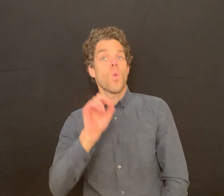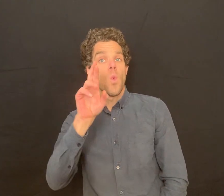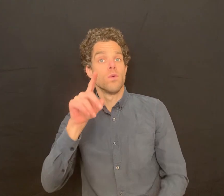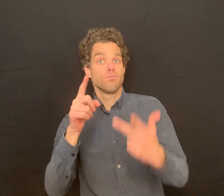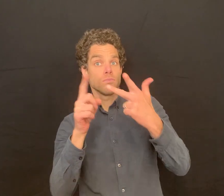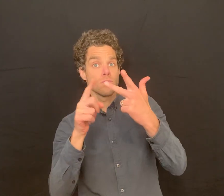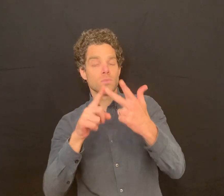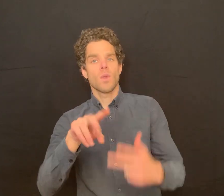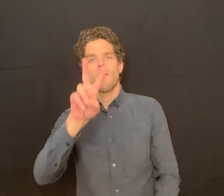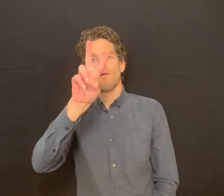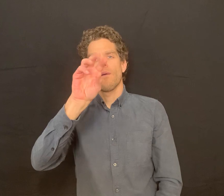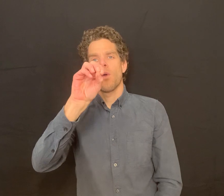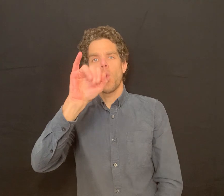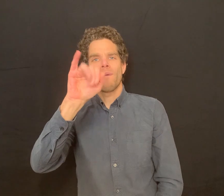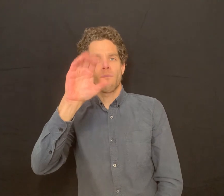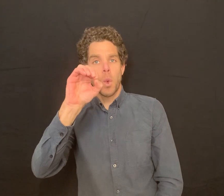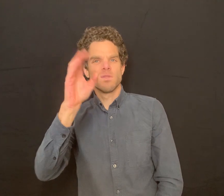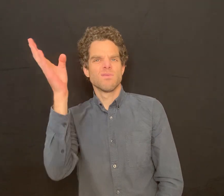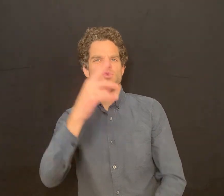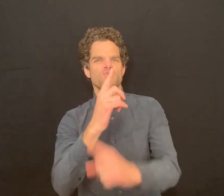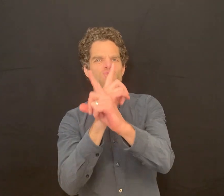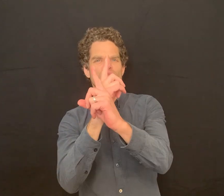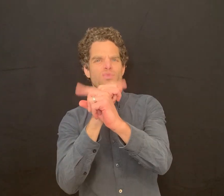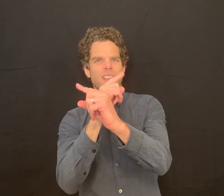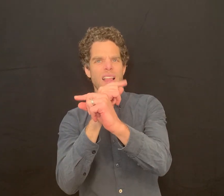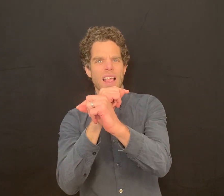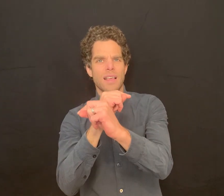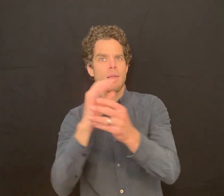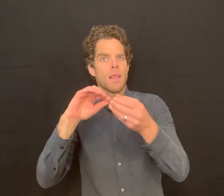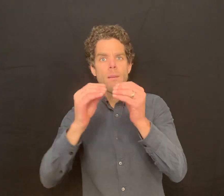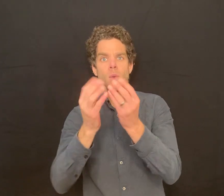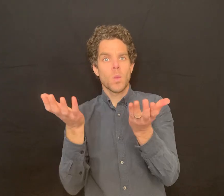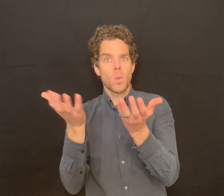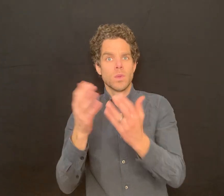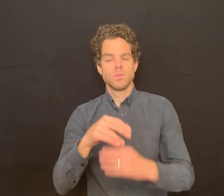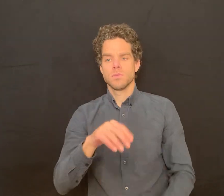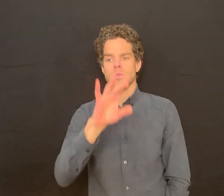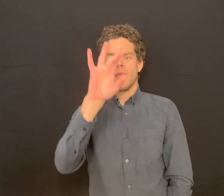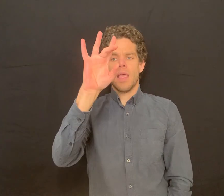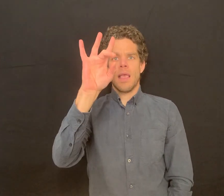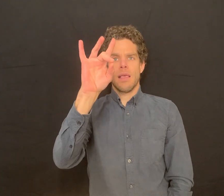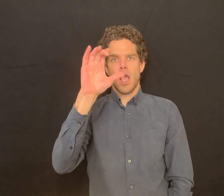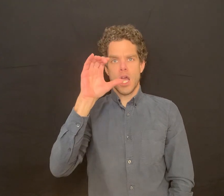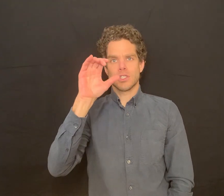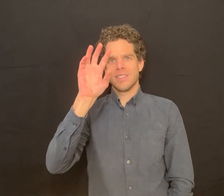or you can also do voice or relay at